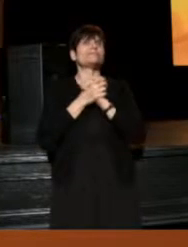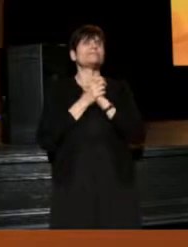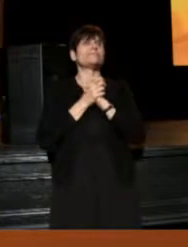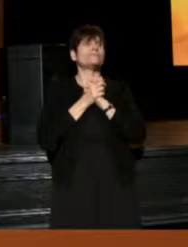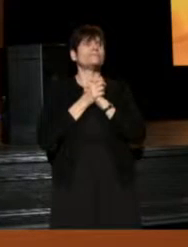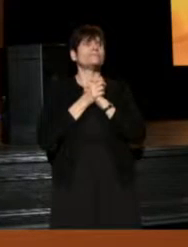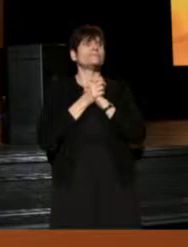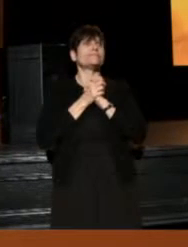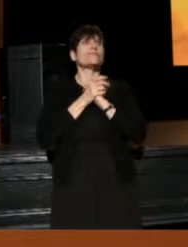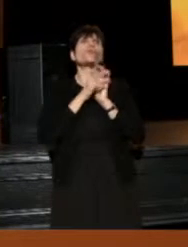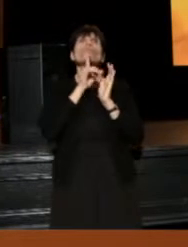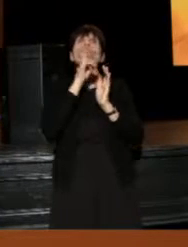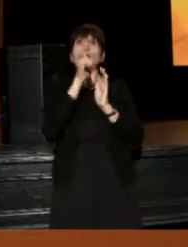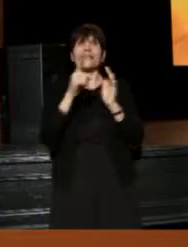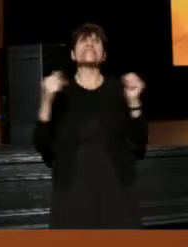It's really scary.